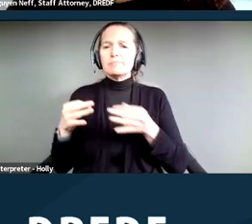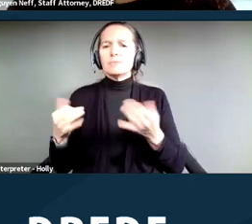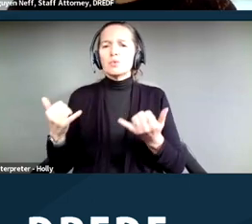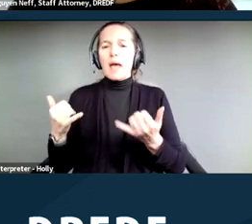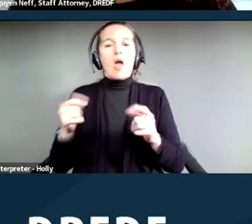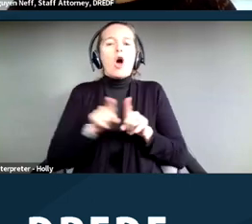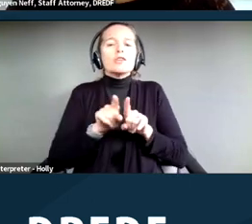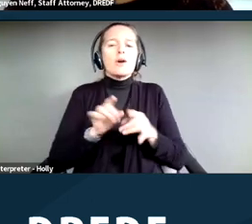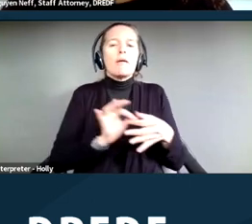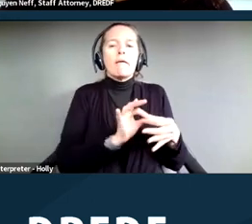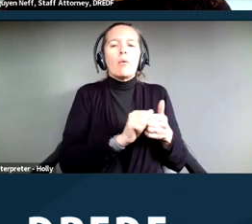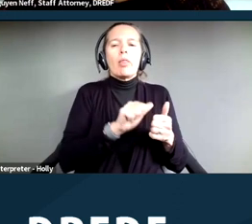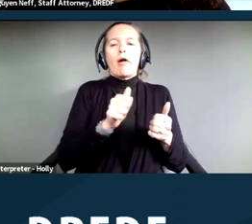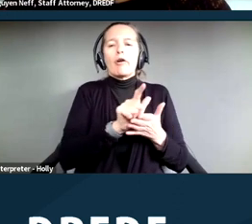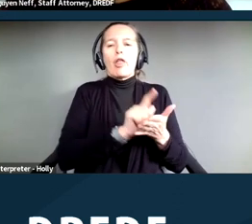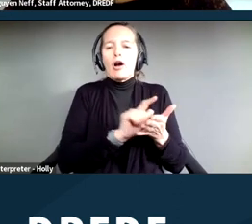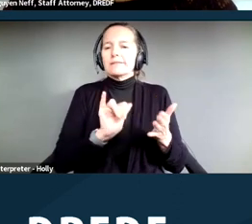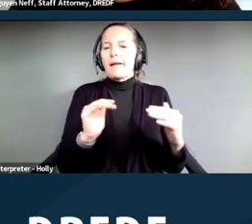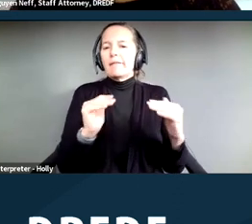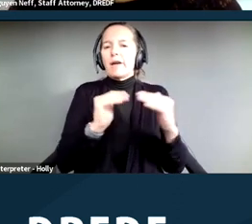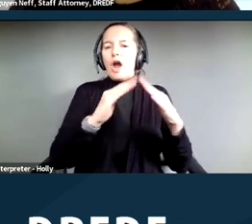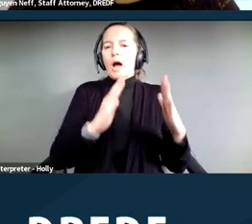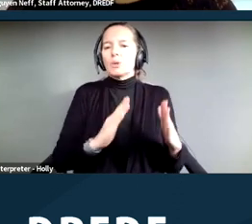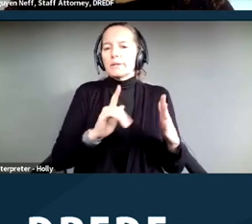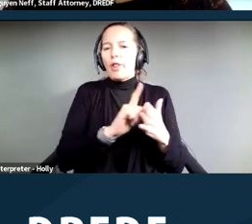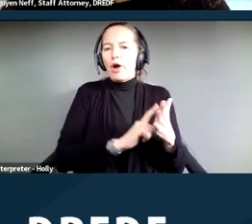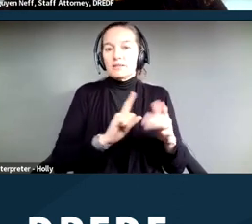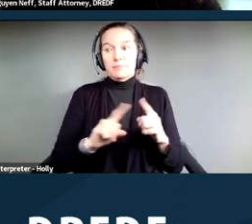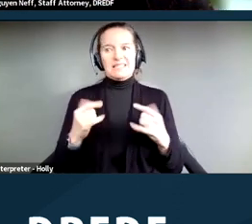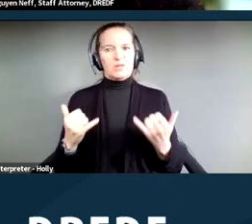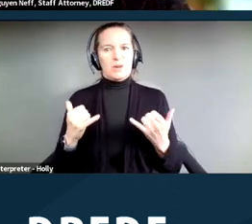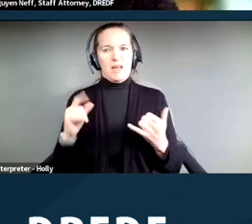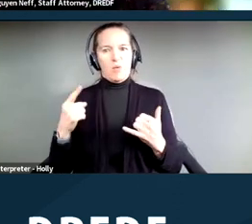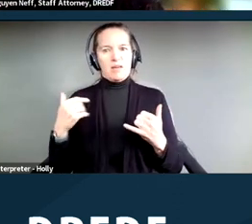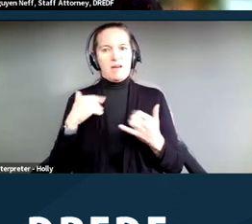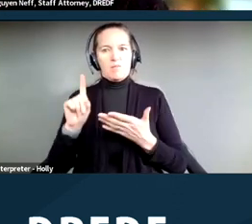like fair housing laws, but since we only have an hour, we're focusing on the ADA. And we're